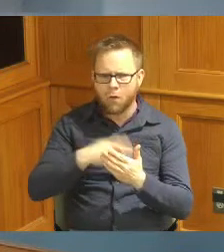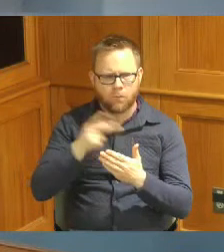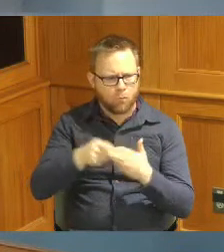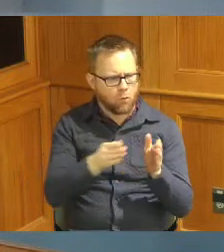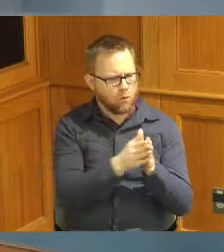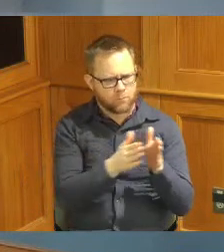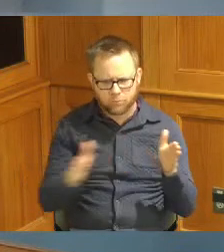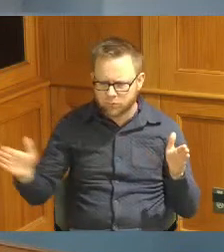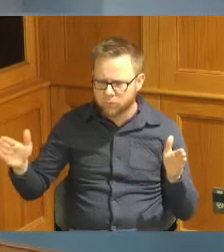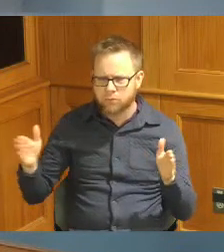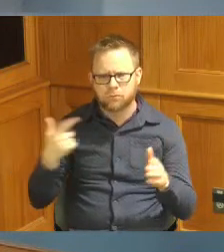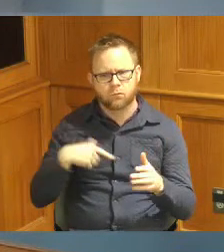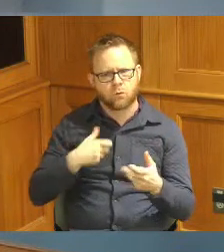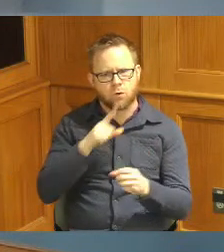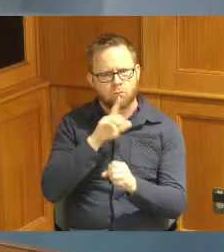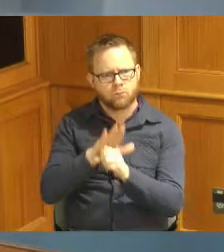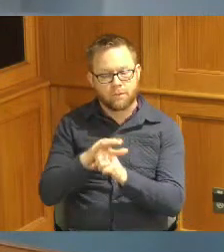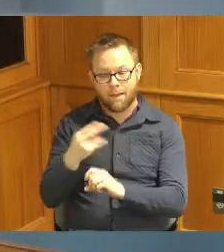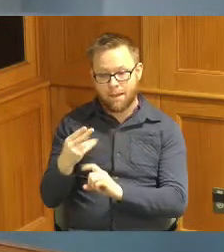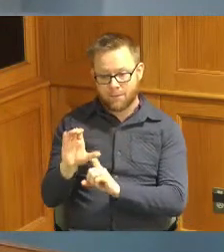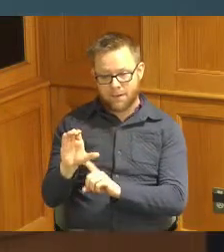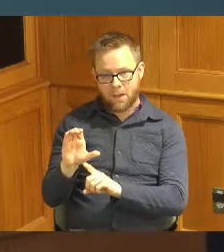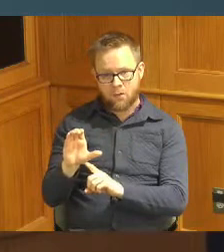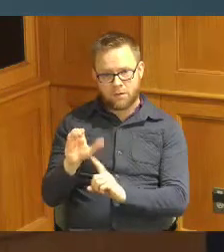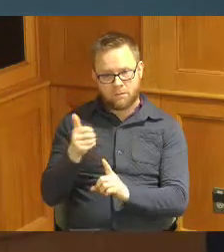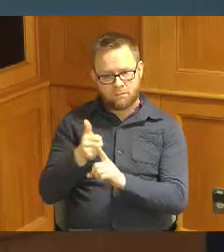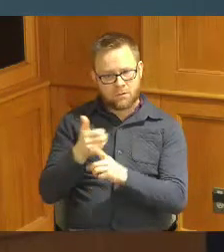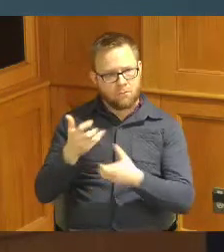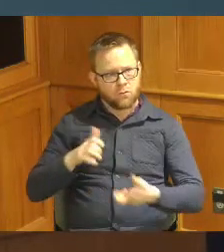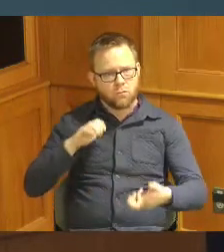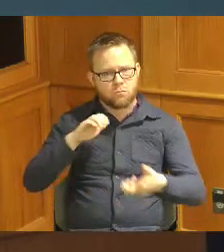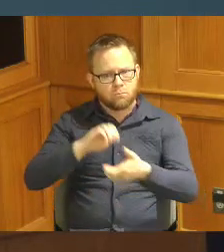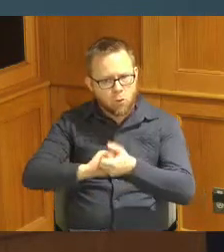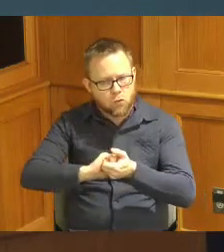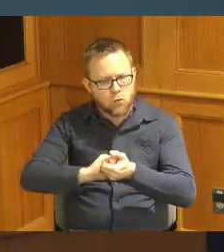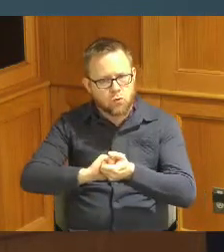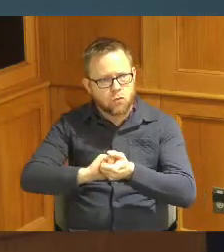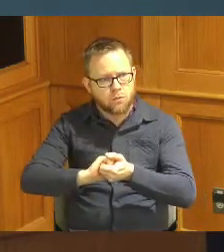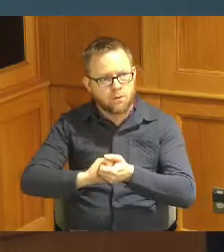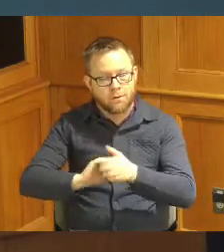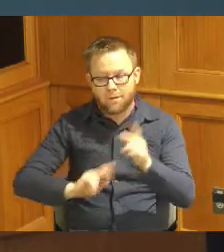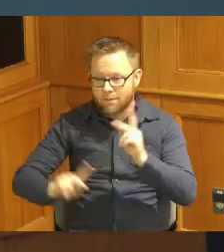want to just make sure that Hamilton County is a partner and people who are in these programs